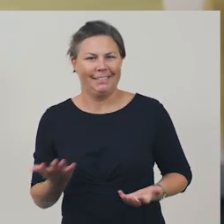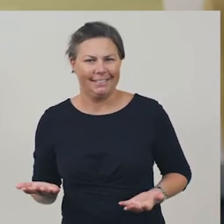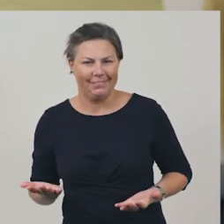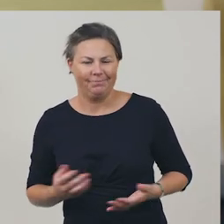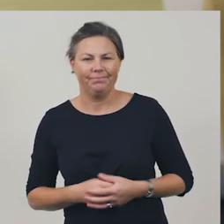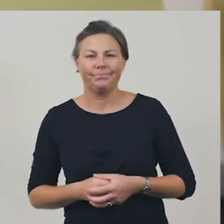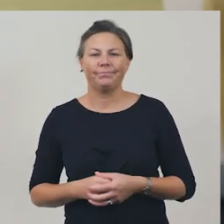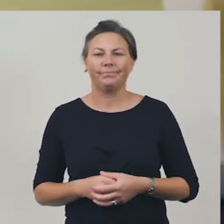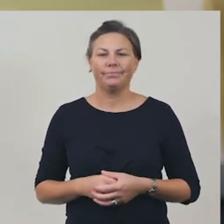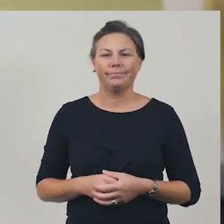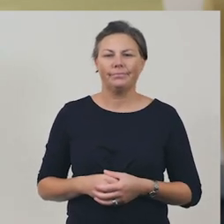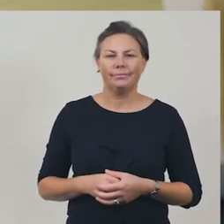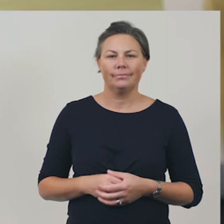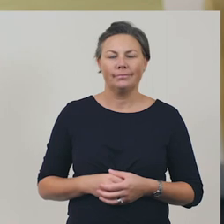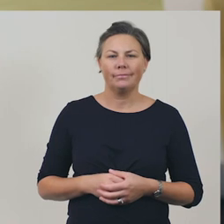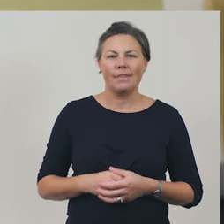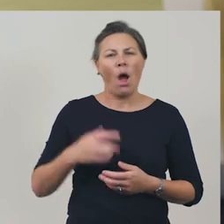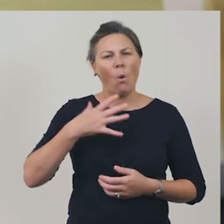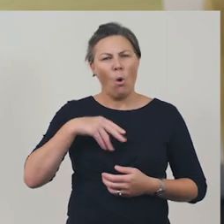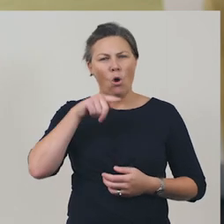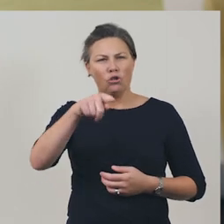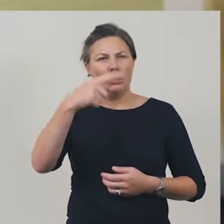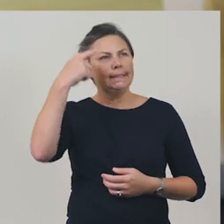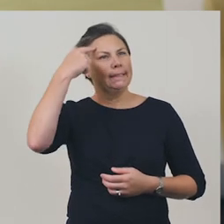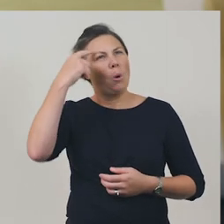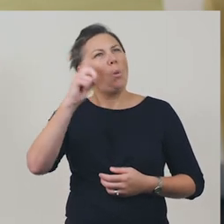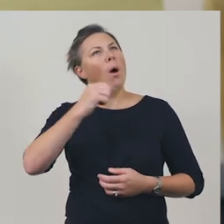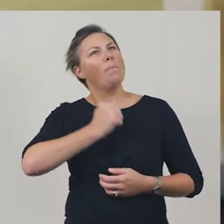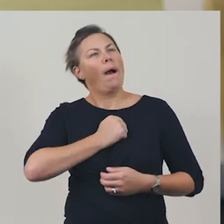Think about your favourite toy website. How do the language features,